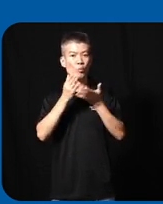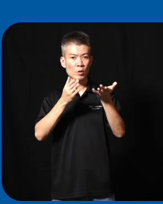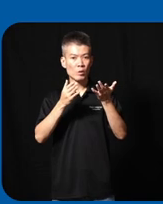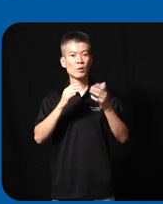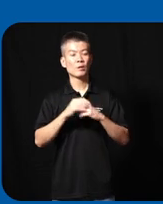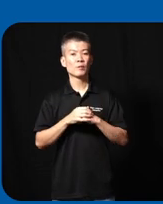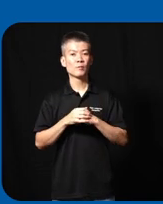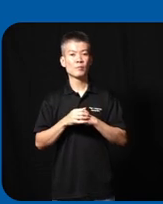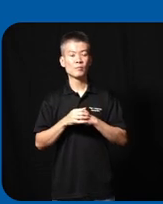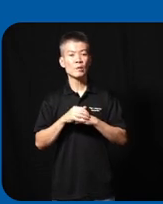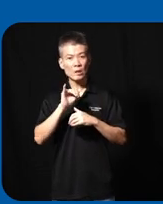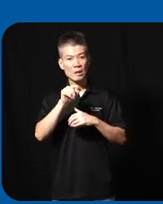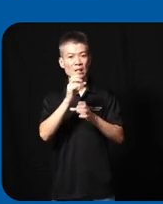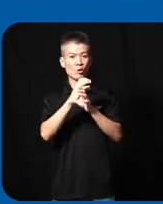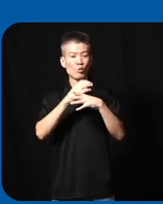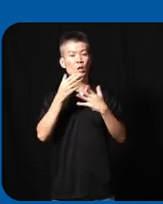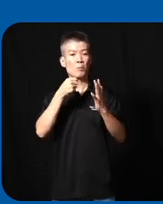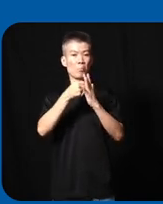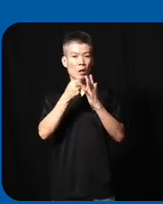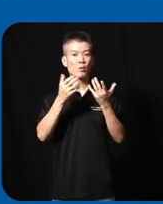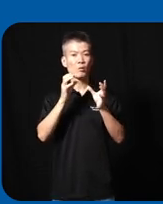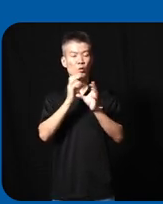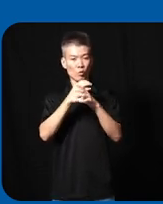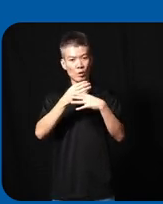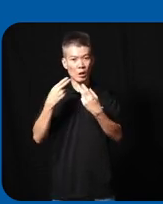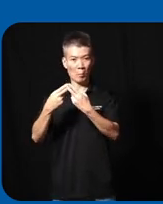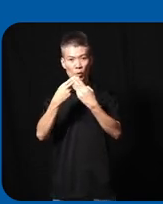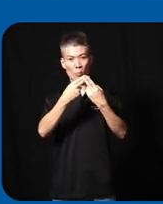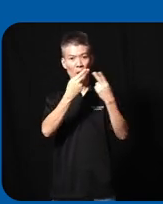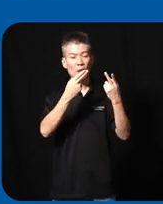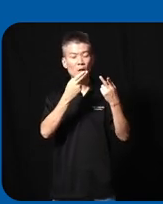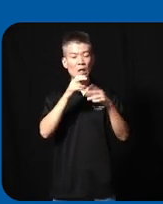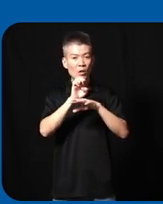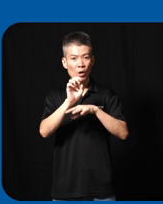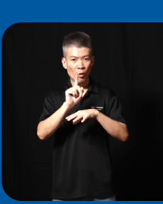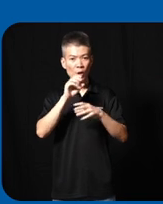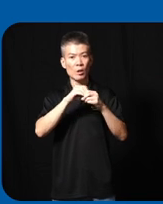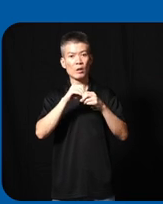matter of fact it create impact it create a multiplier effect particularly in ban in